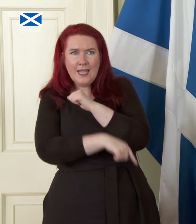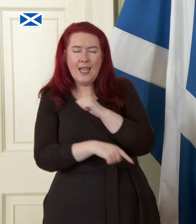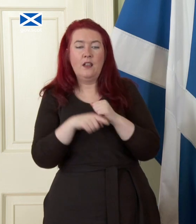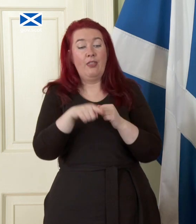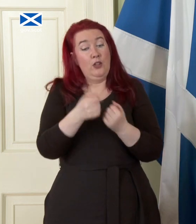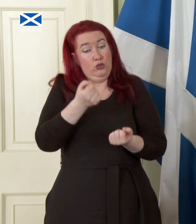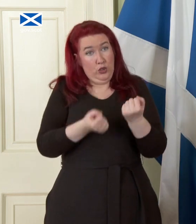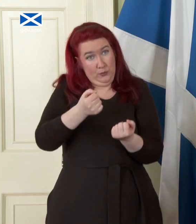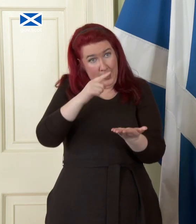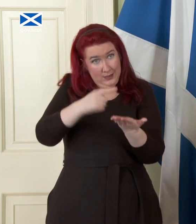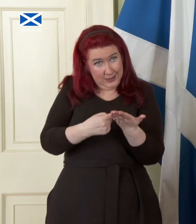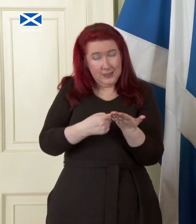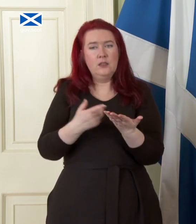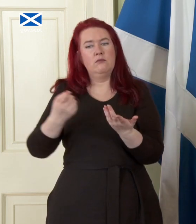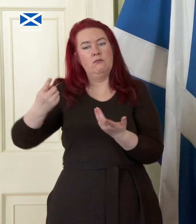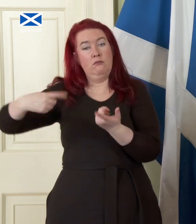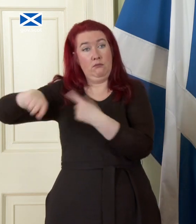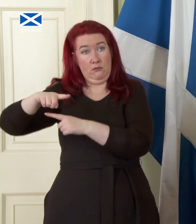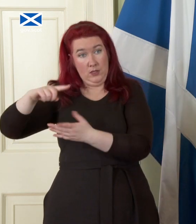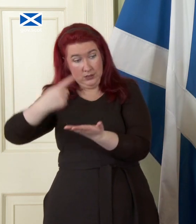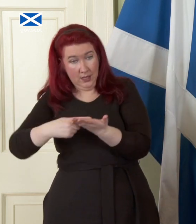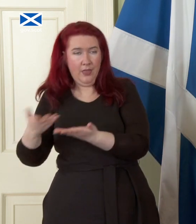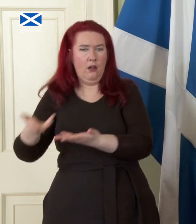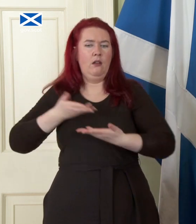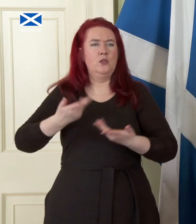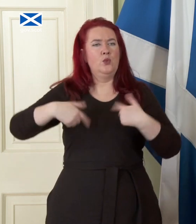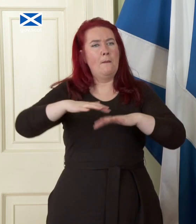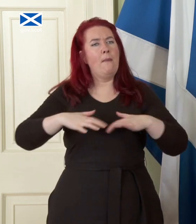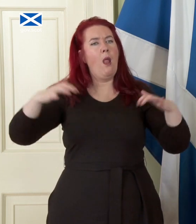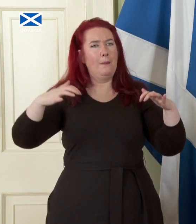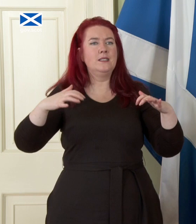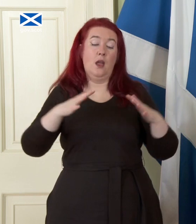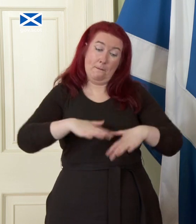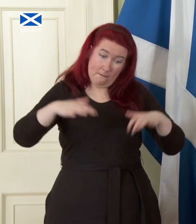that would be informed for Parliament who would take the ultimate decision by the independent